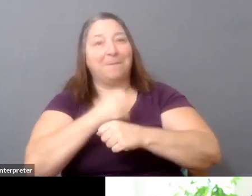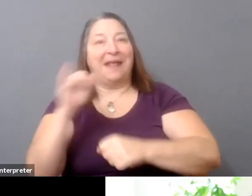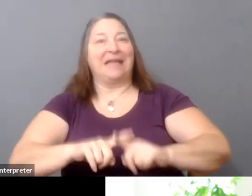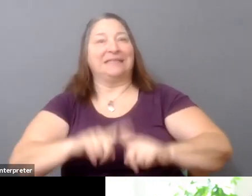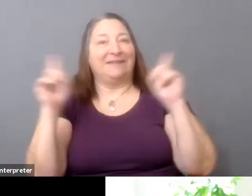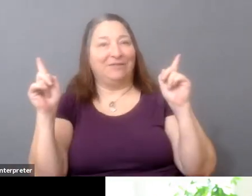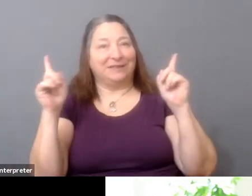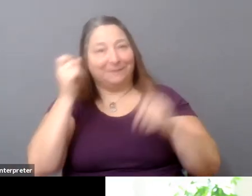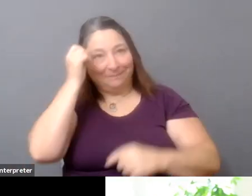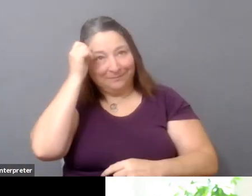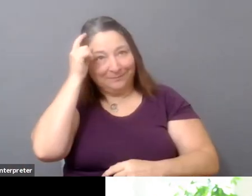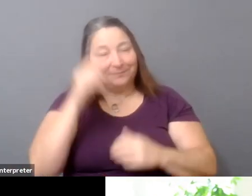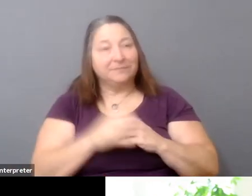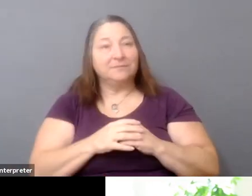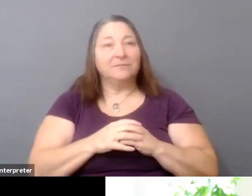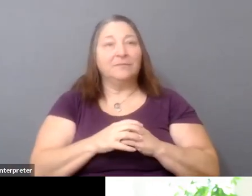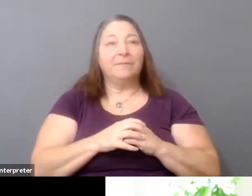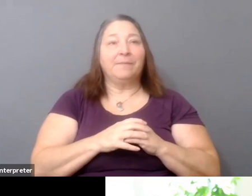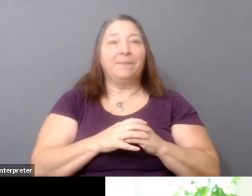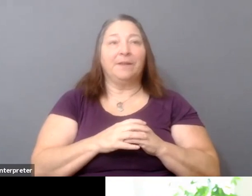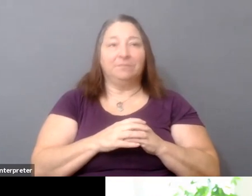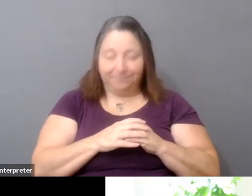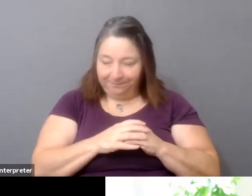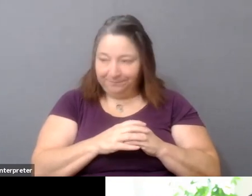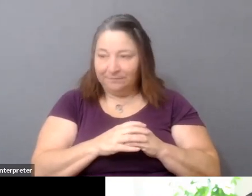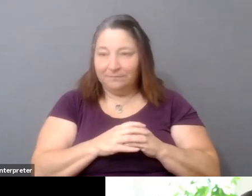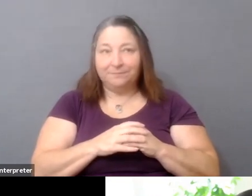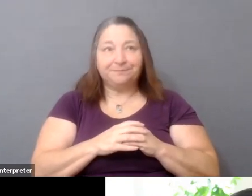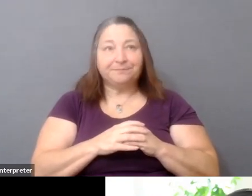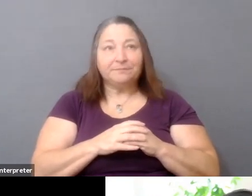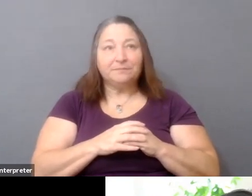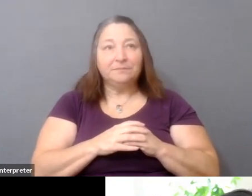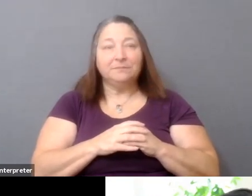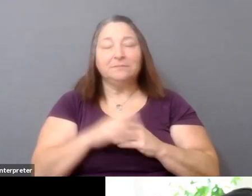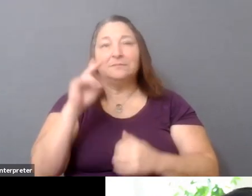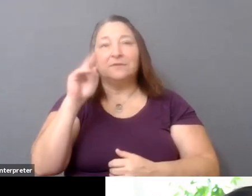The other thing I want to chat about is also, you know, whose point of view